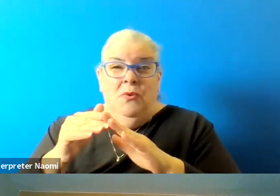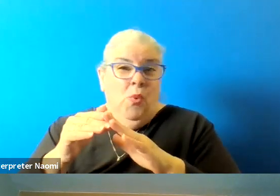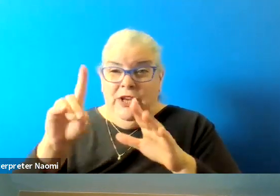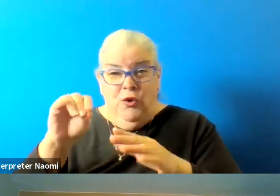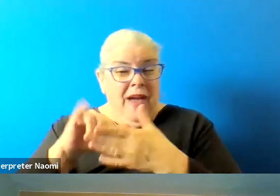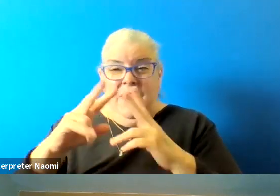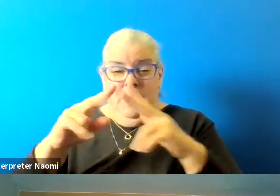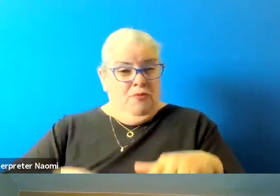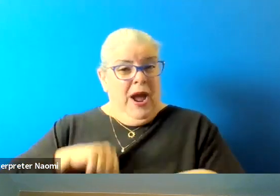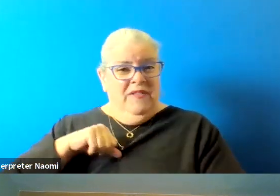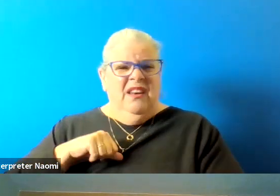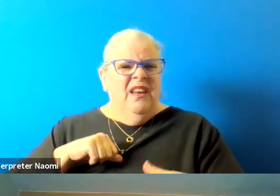This is a no brainer, we have to do it.